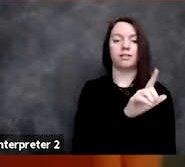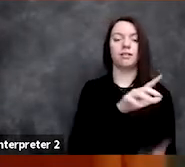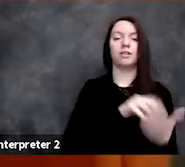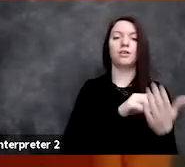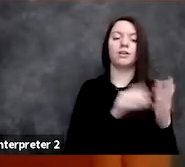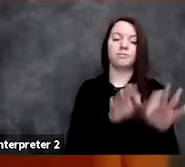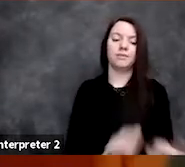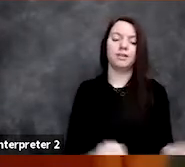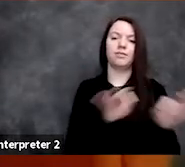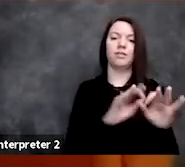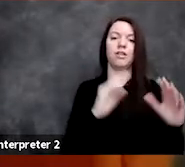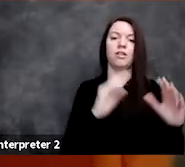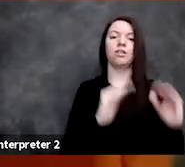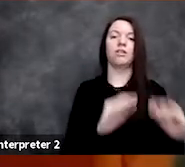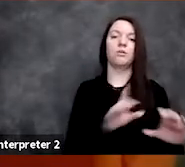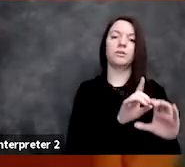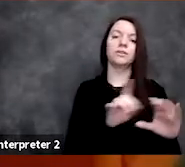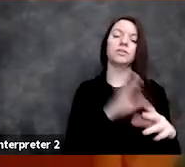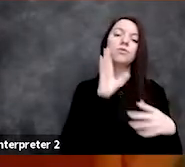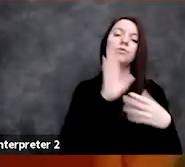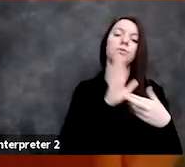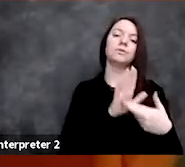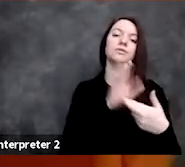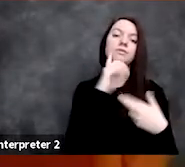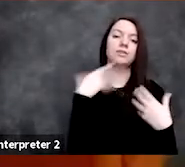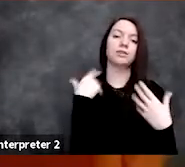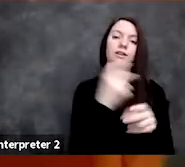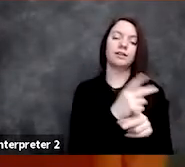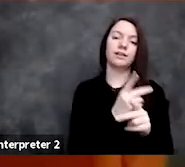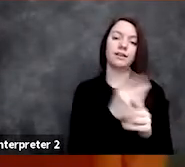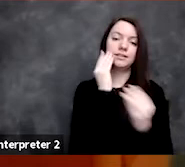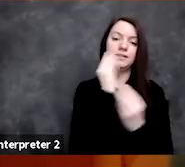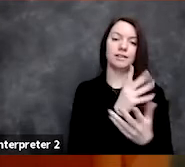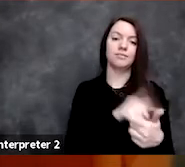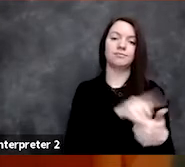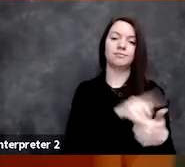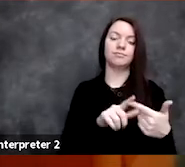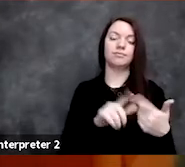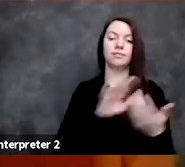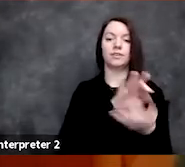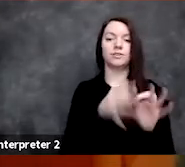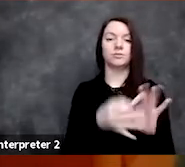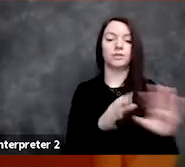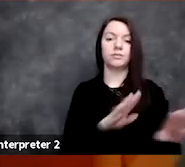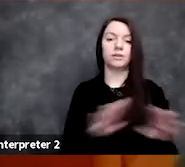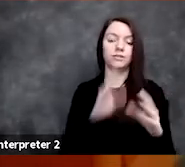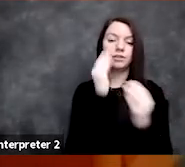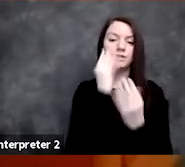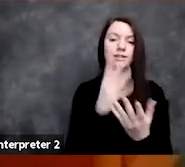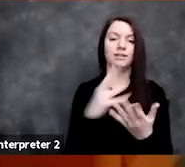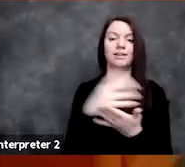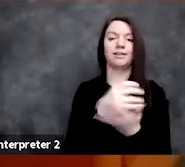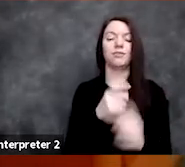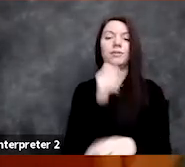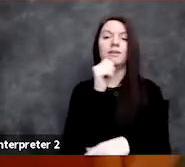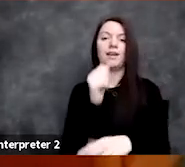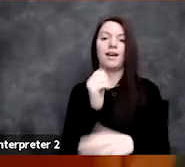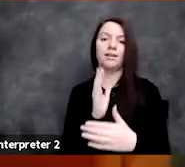lower dimensional representations of healthcare data, interpreting behavioral data collected by noninvasive devices,